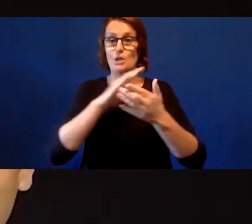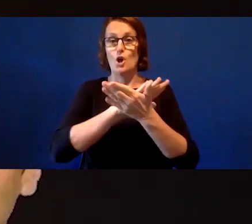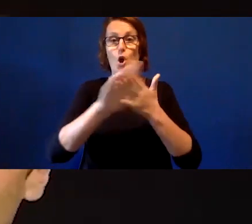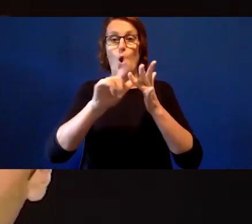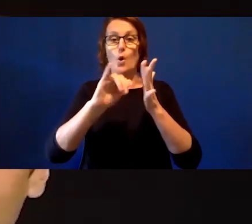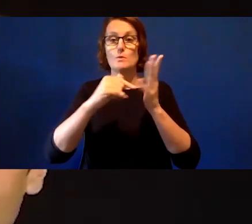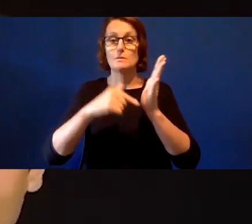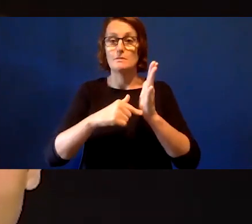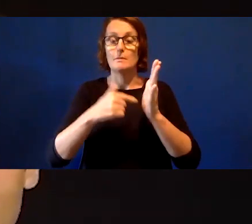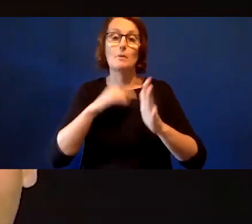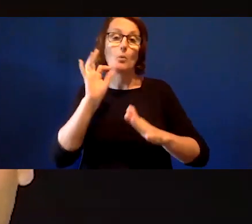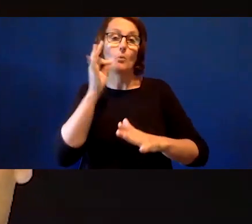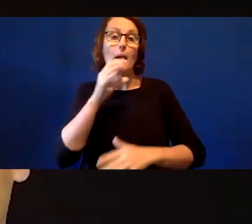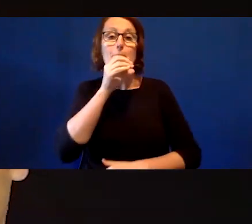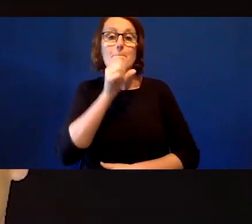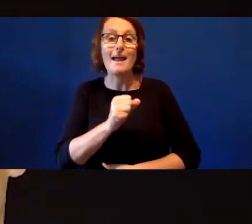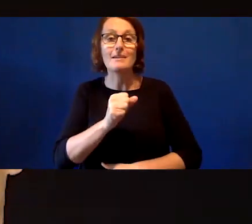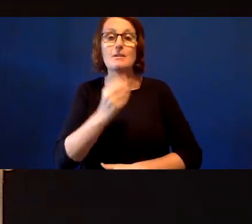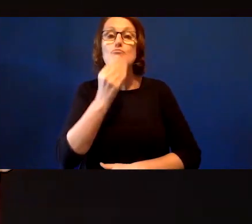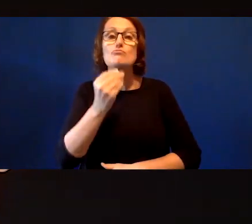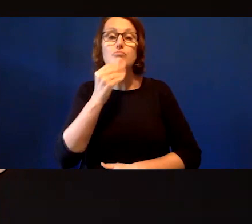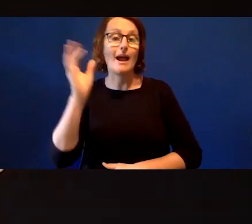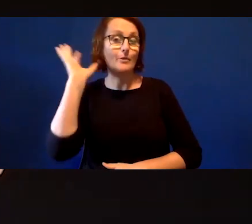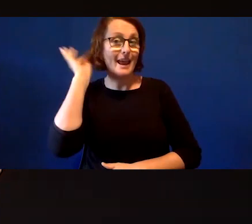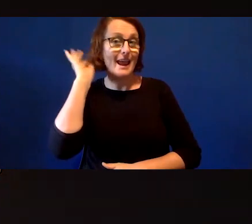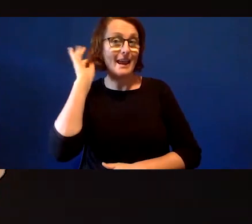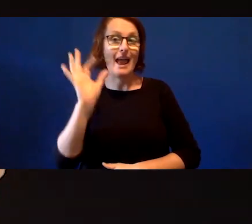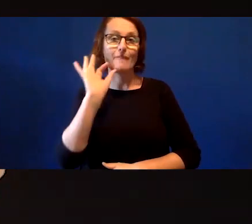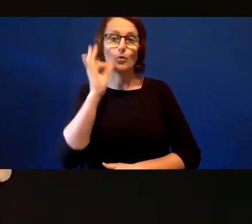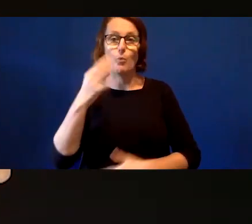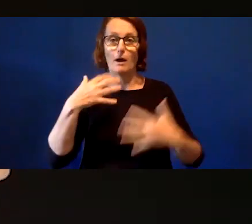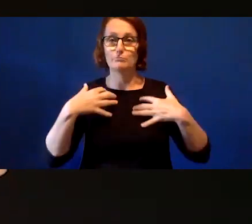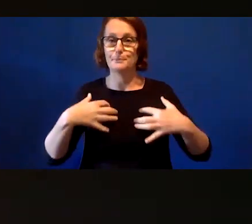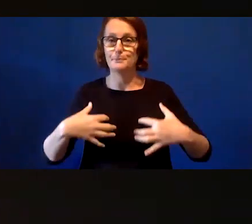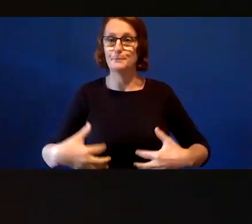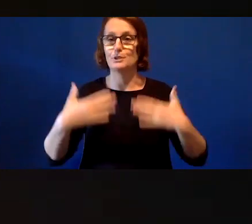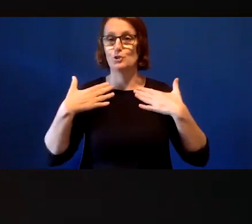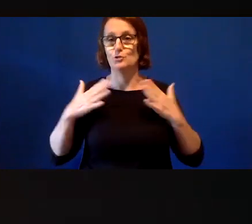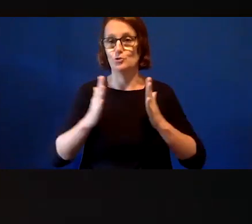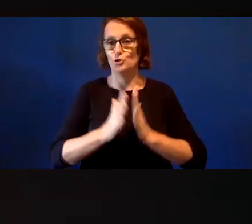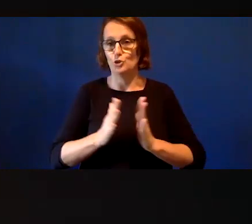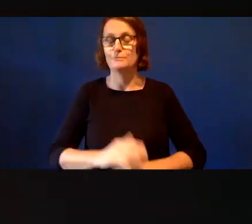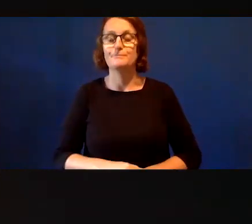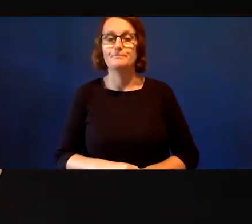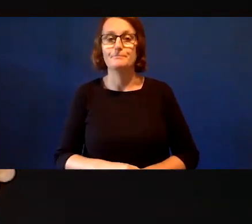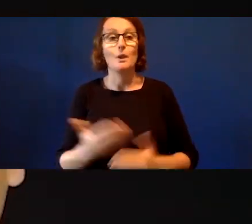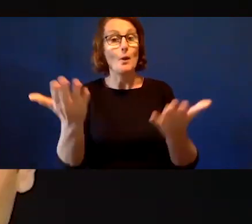with brown hair, and have a white floral shirt on. Welcome, everyone, to Creative Connections.